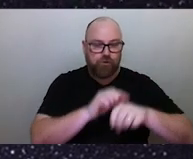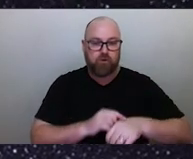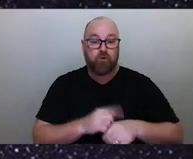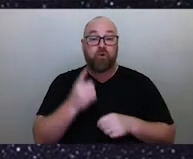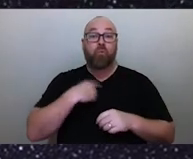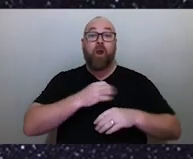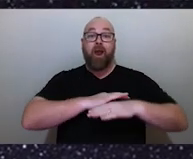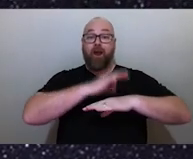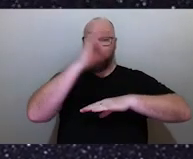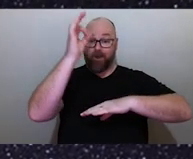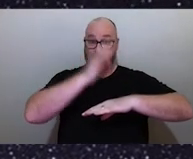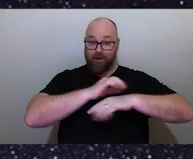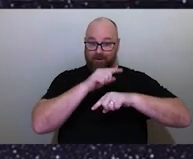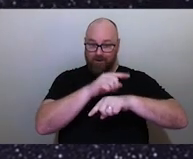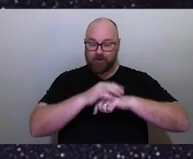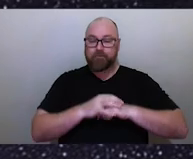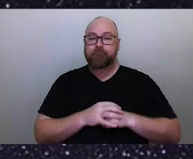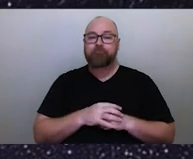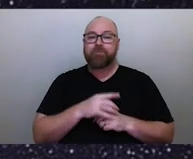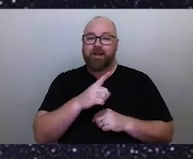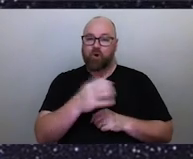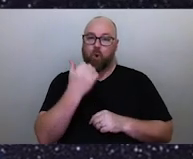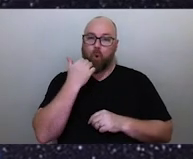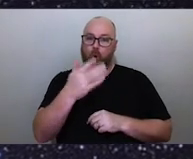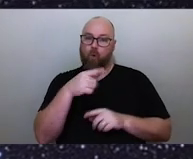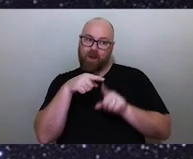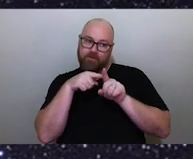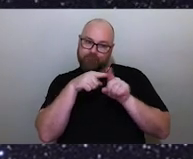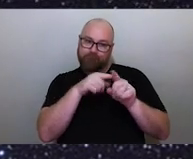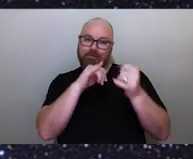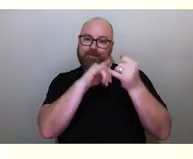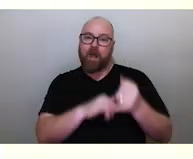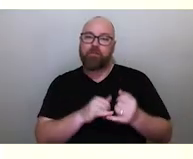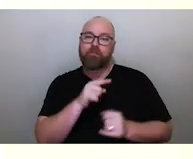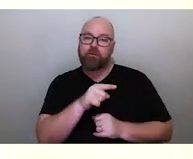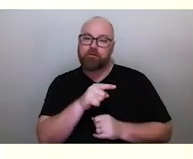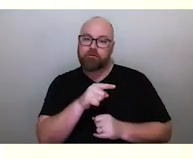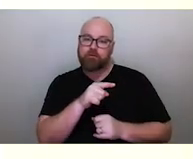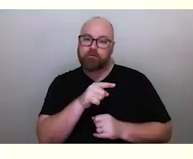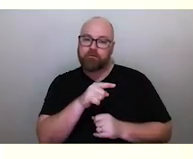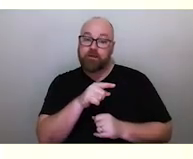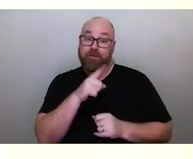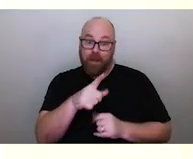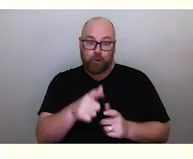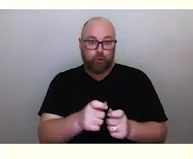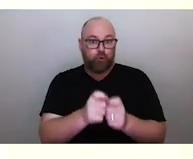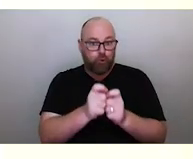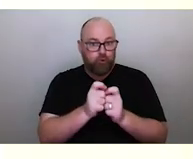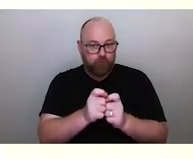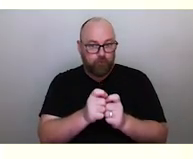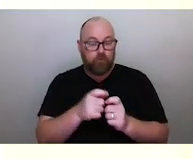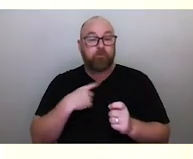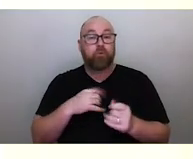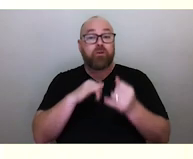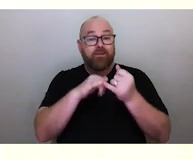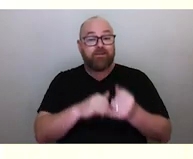and sets in the sky, it always points towards the south. And that's very, very useful because in the Southern Hemisphere,